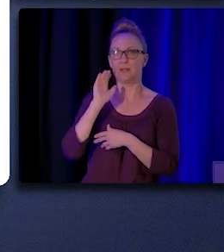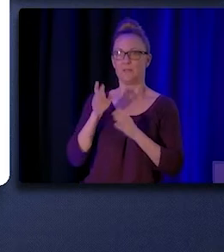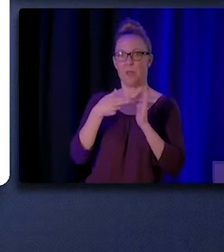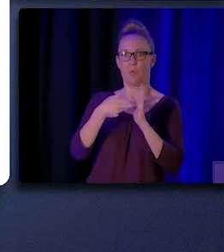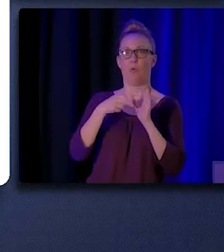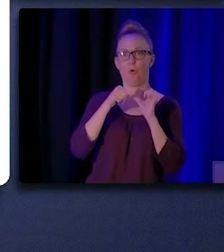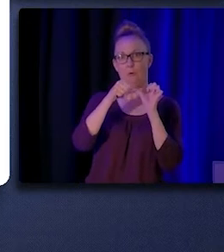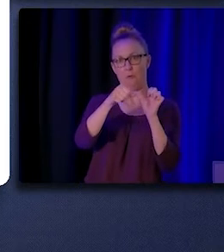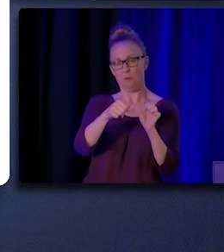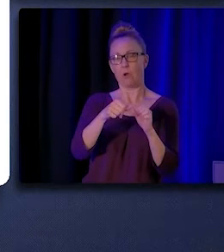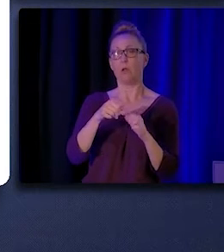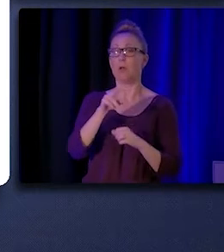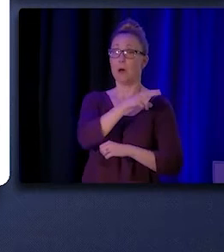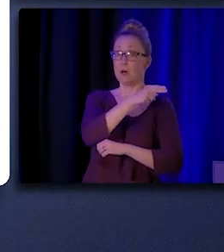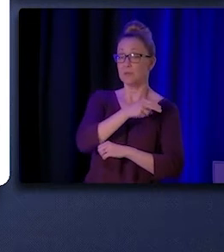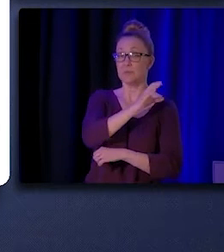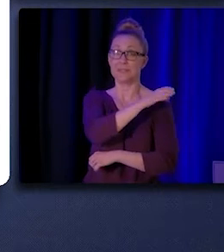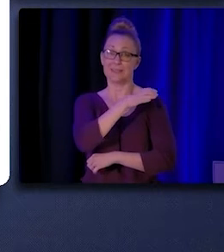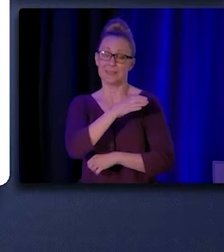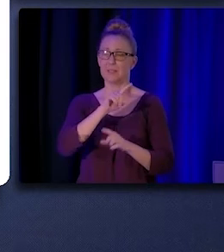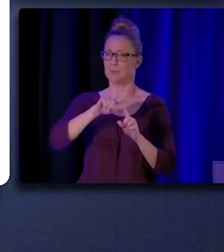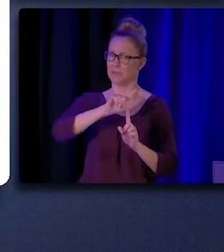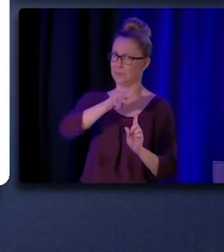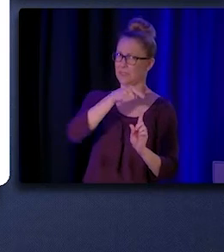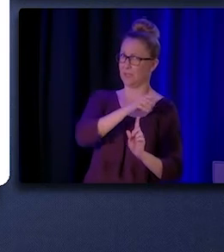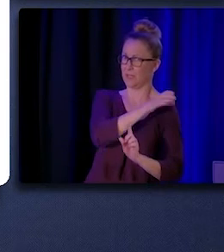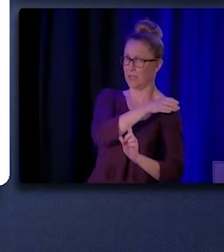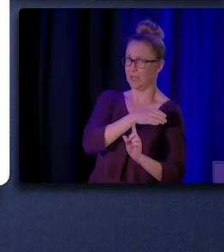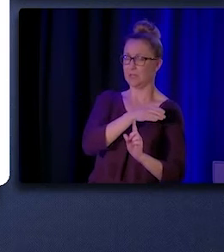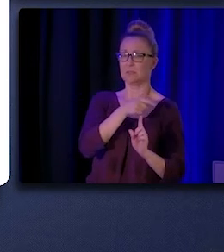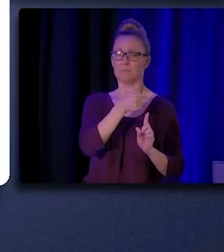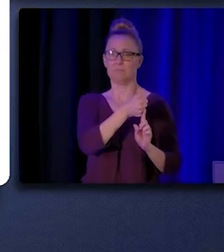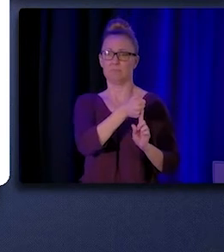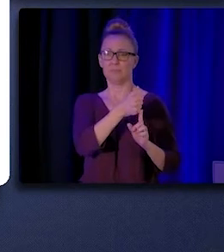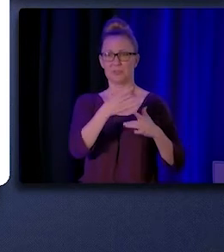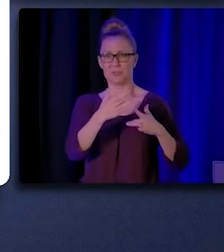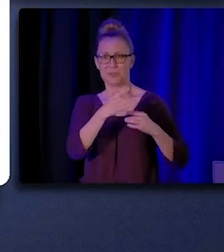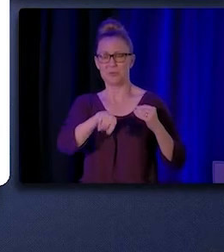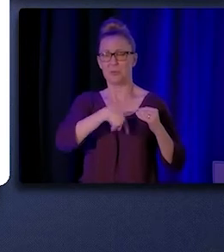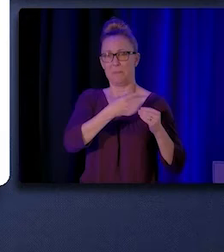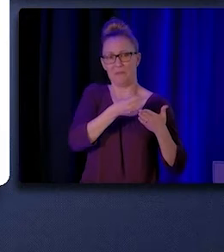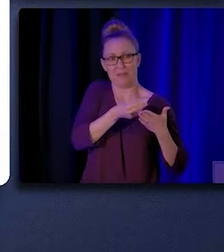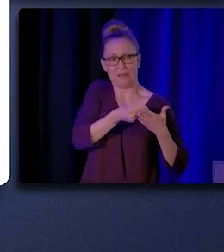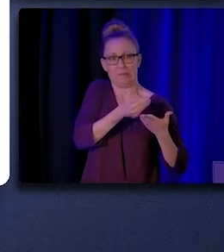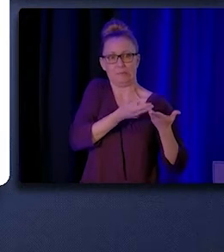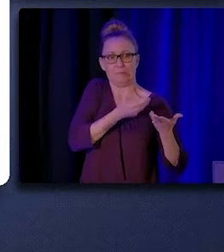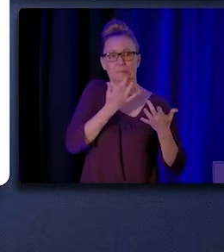Hospitals and clinics, but especially clinics were concerned with funding uncertainty for the CHW/P role.